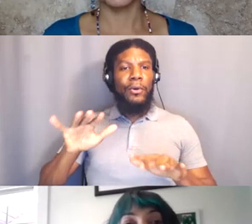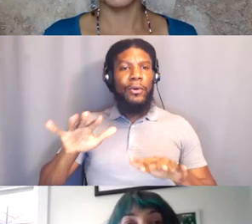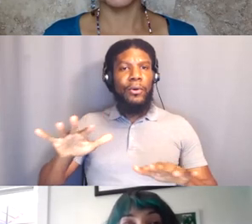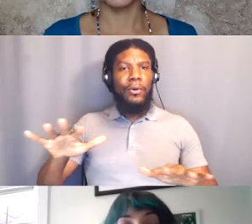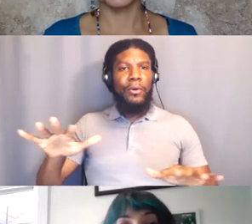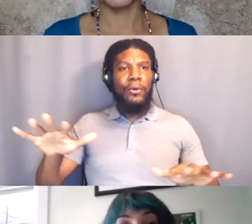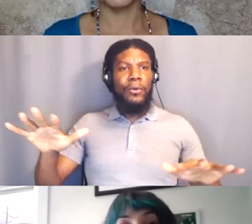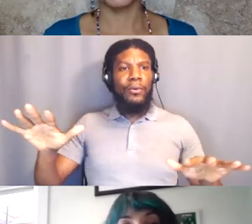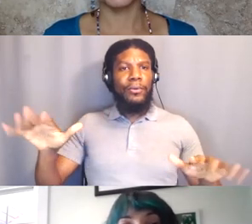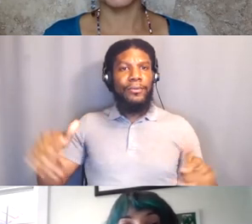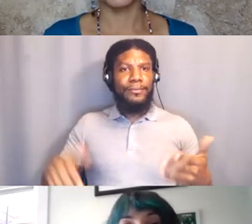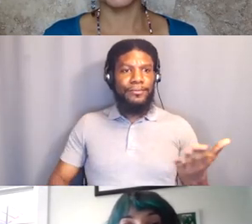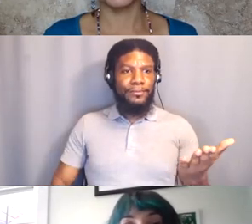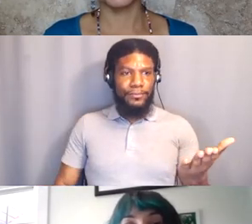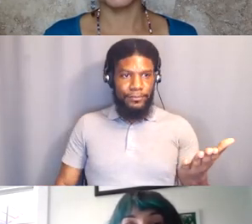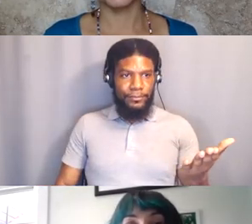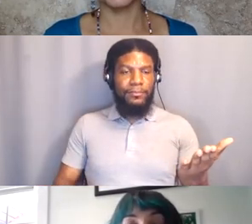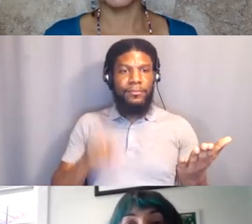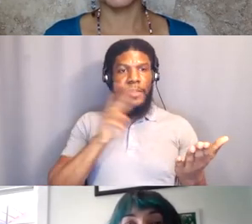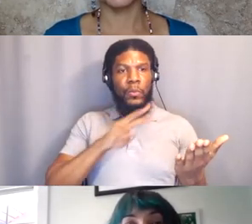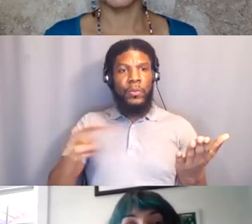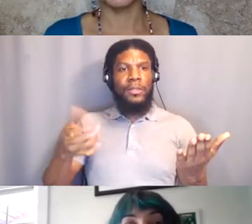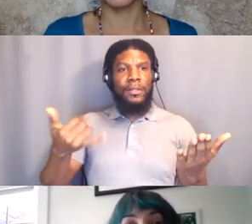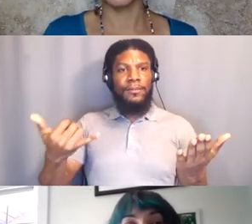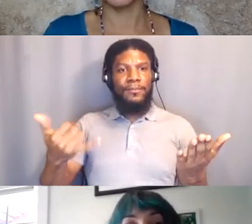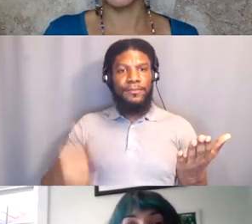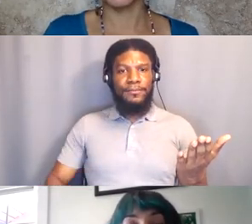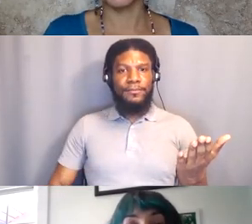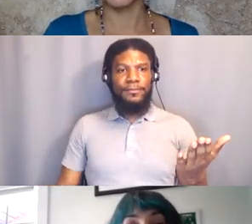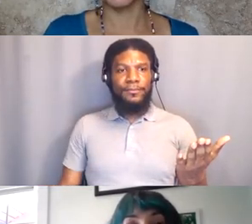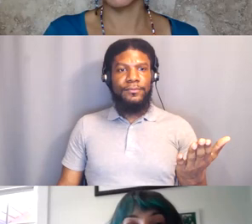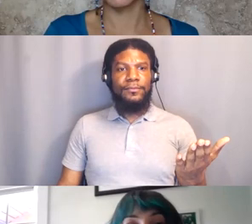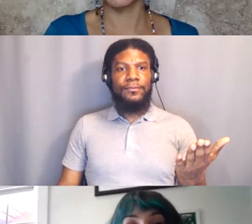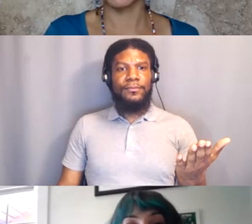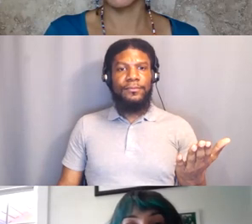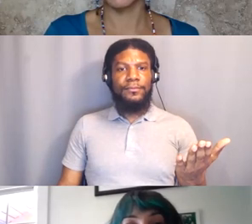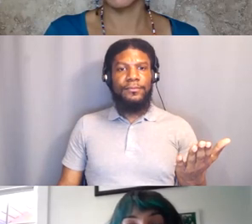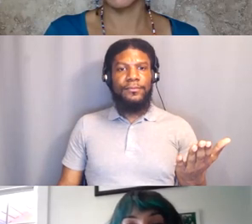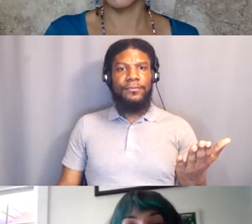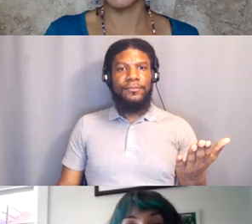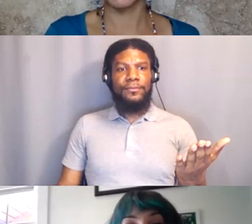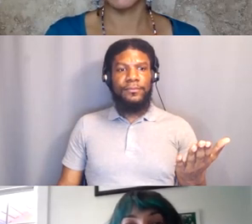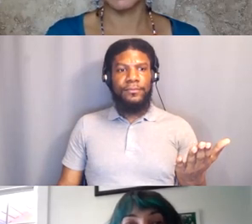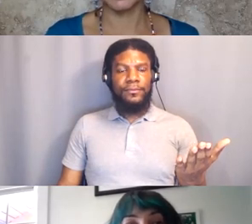To both our Indigenous and African forebears, we commit to the continued struggle for liberation and reparations,